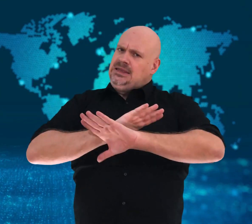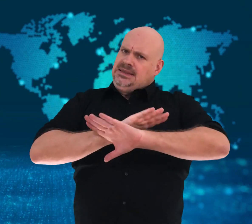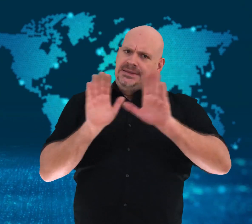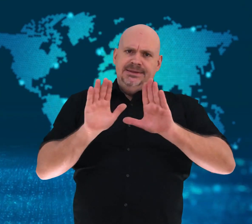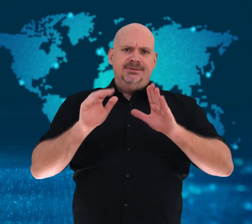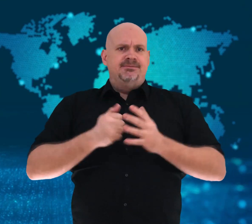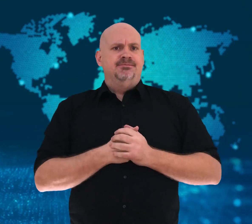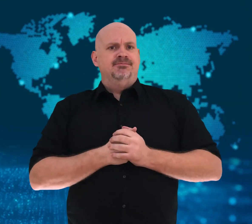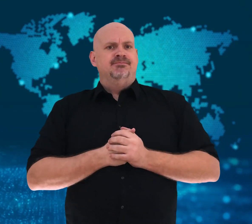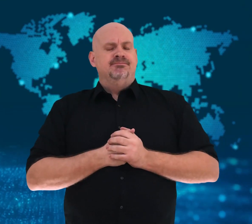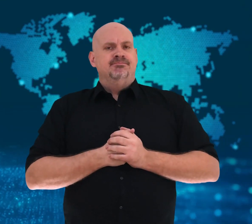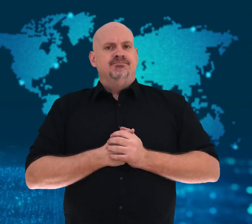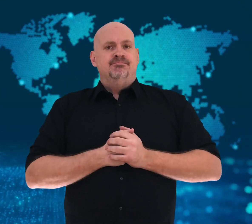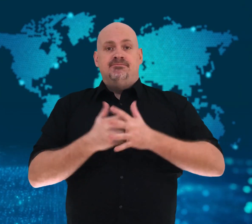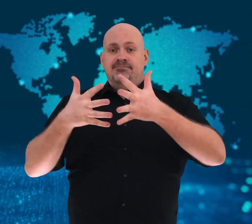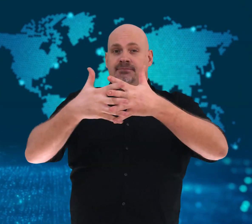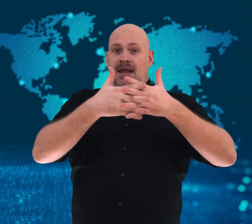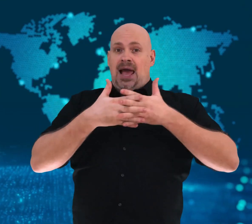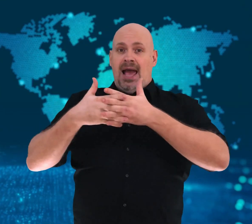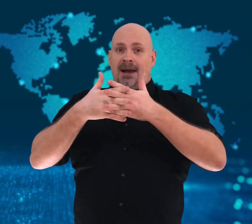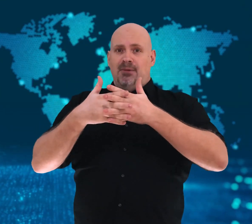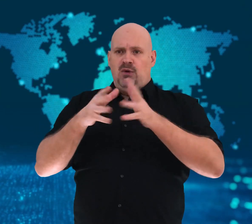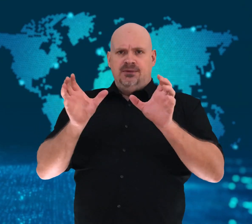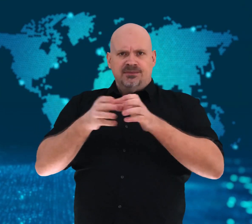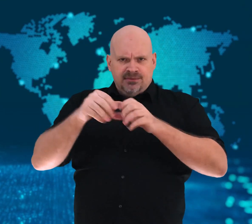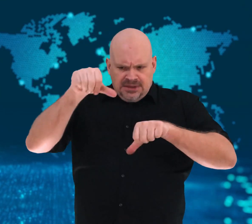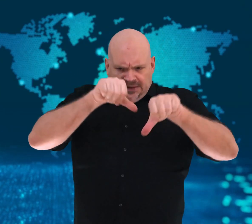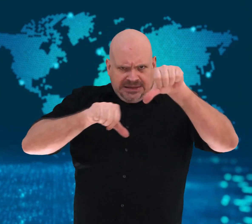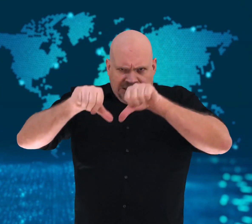inequity for other nations.